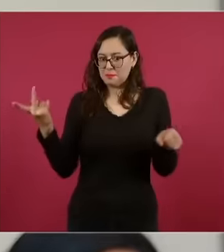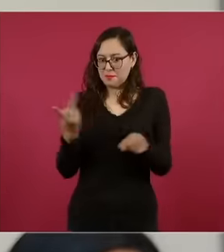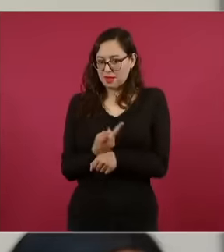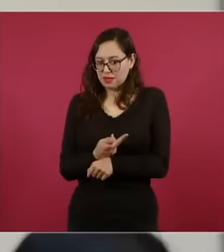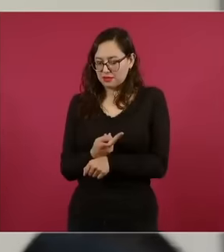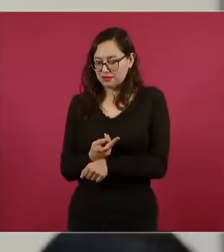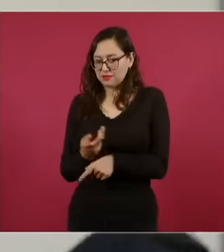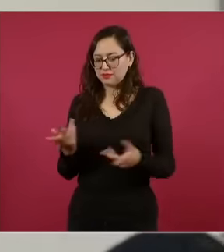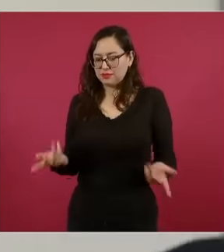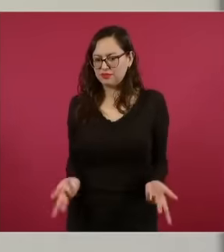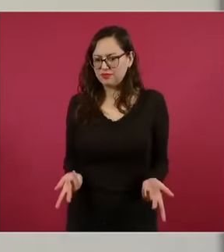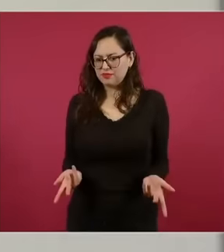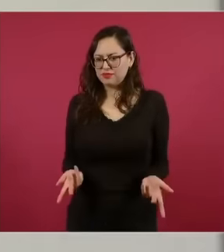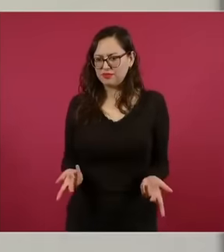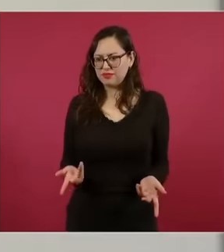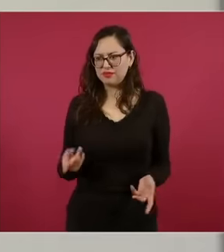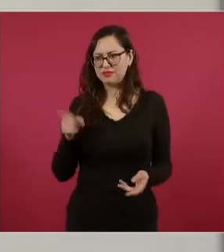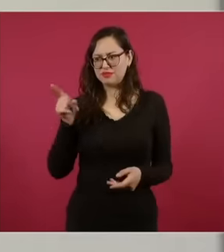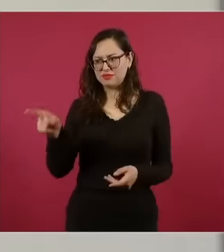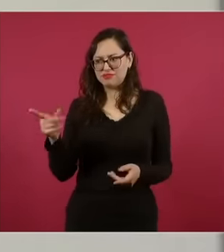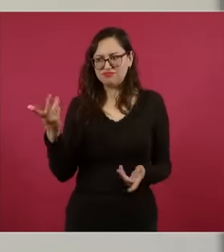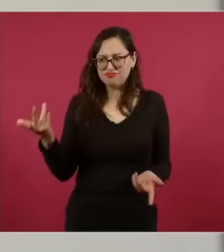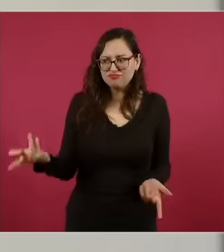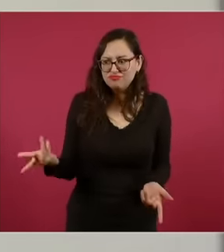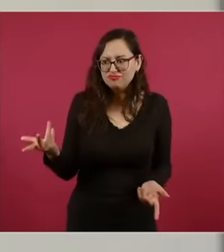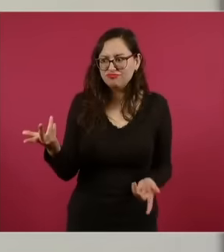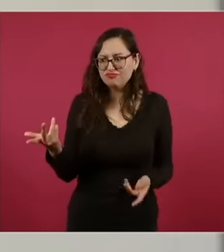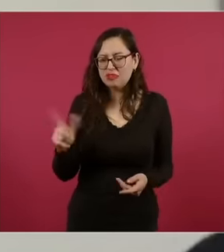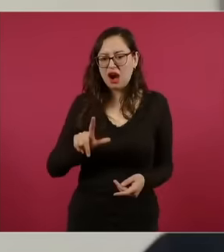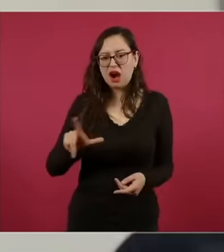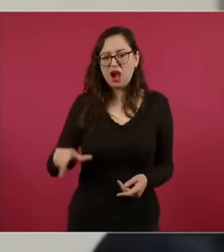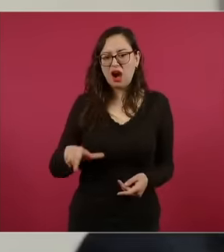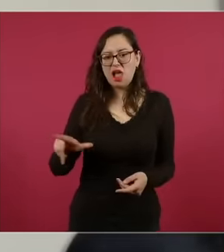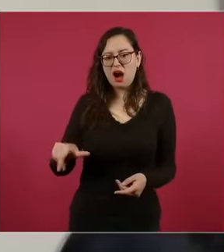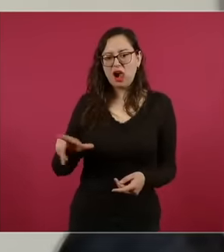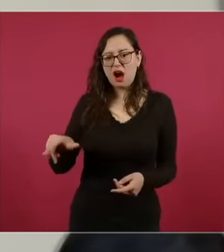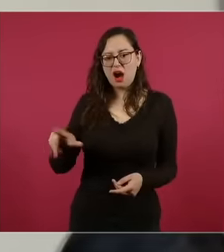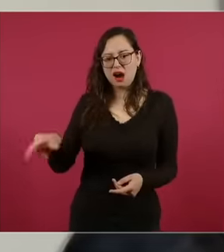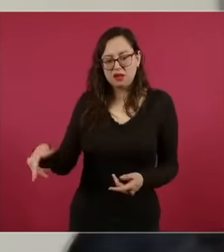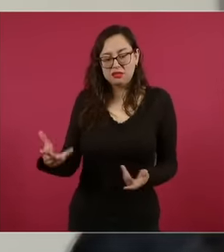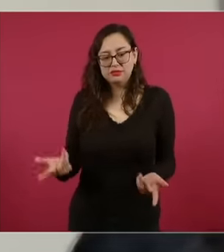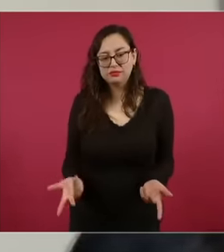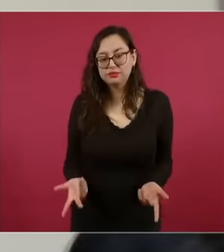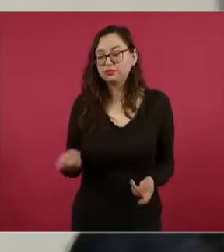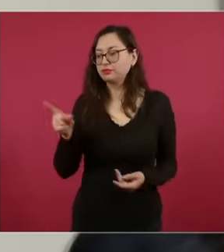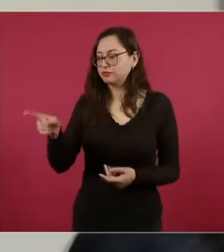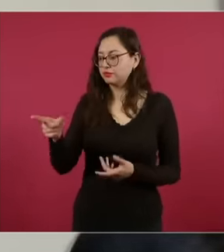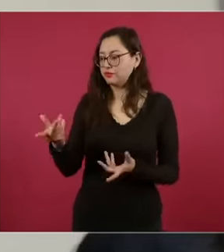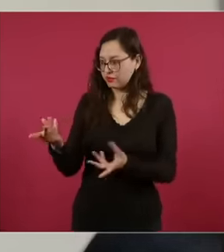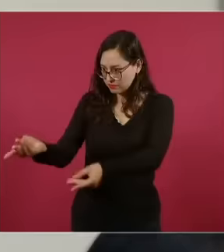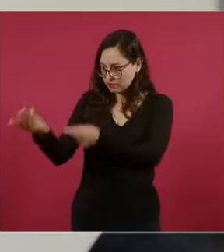supreme court you insisted that you were looking for the ministers to give an outlet to these files that